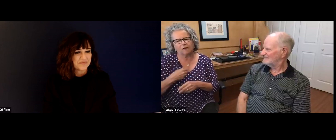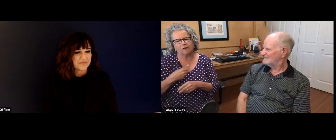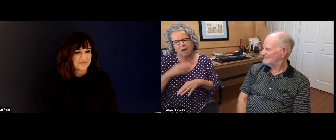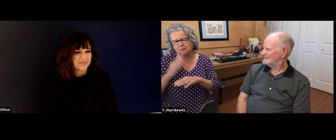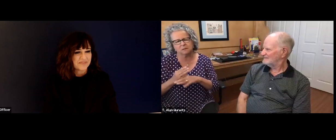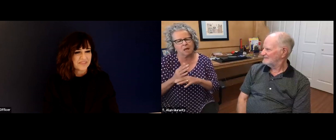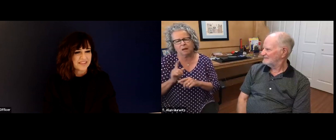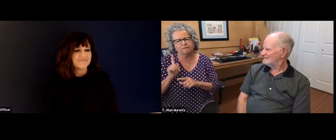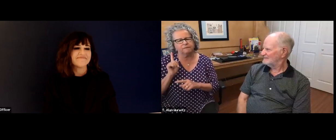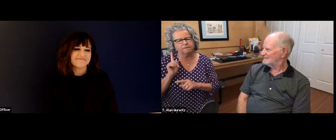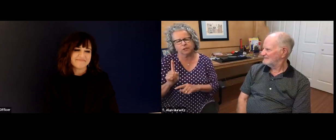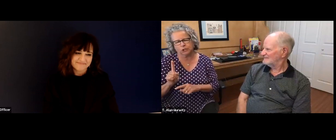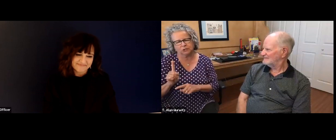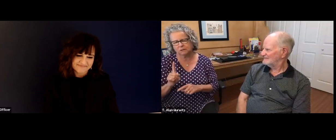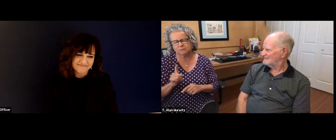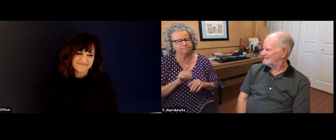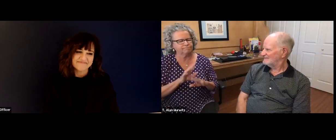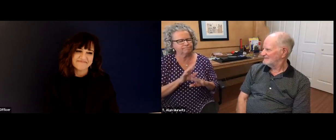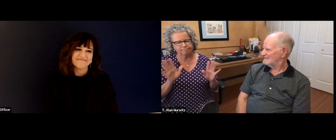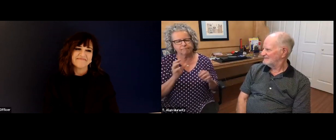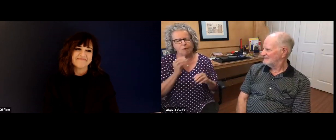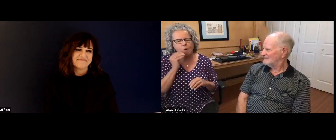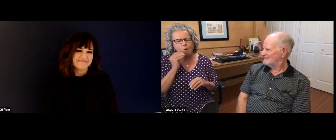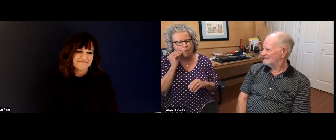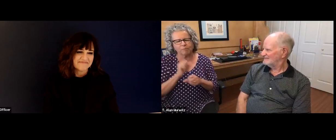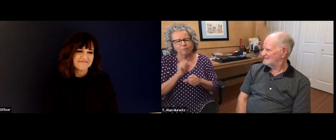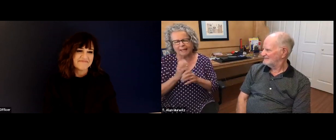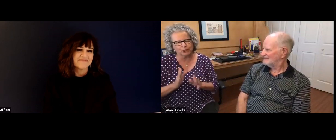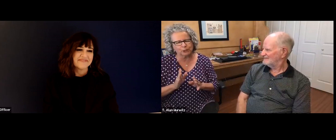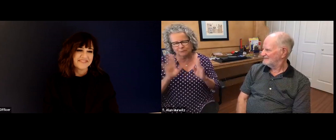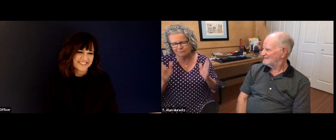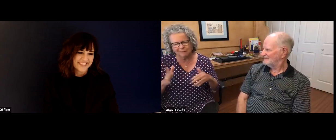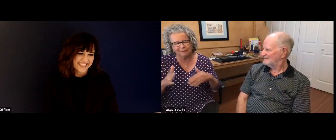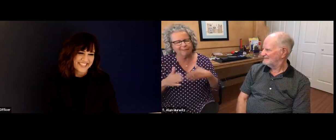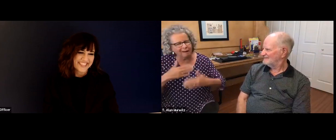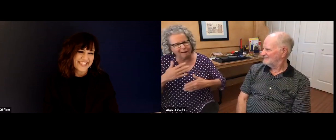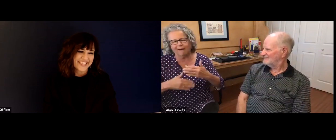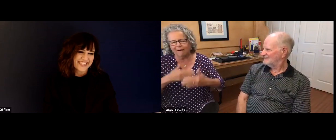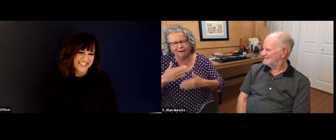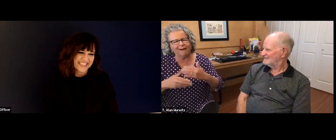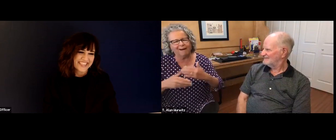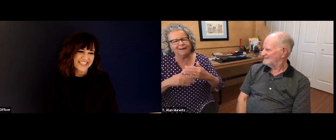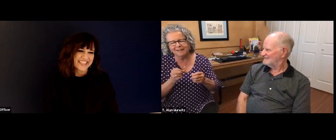students. So anyway, it was just a one time thing. But I really